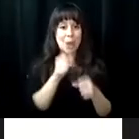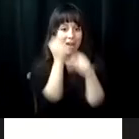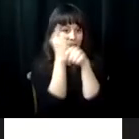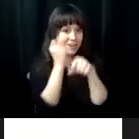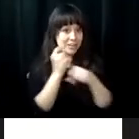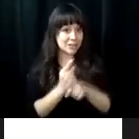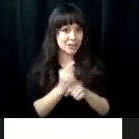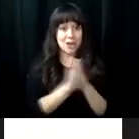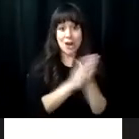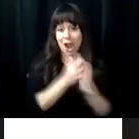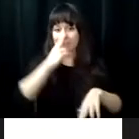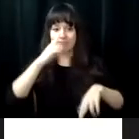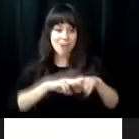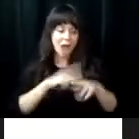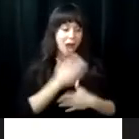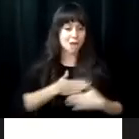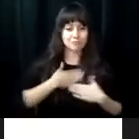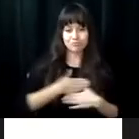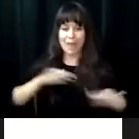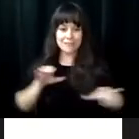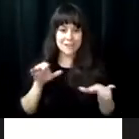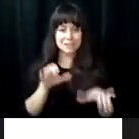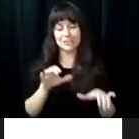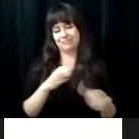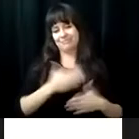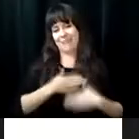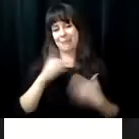are 100 years strong now, and we are excited to see